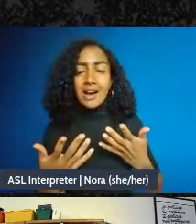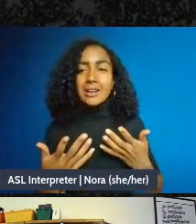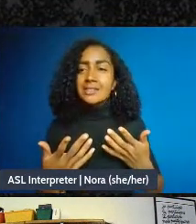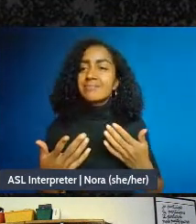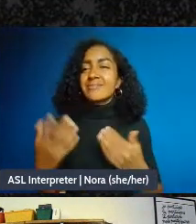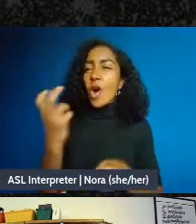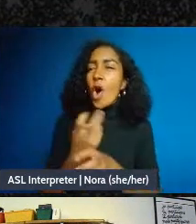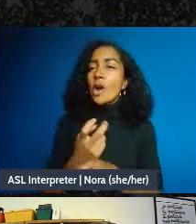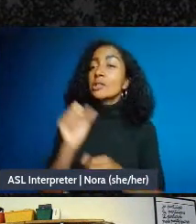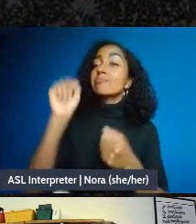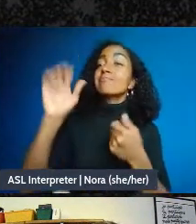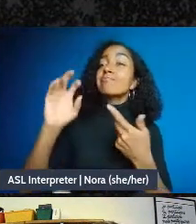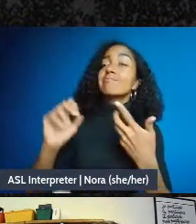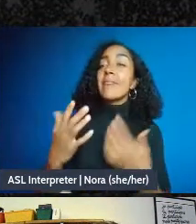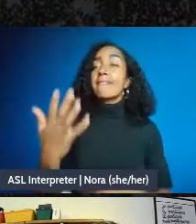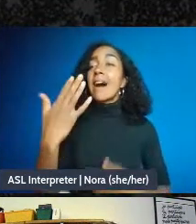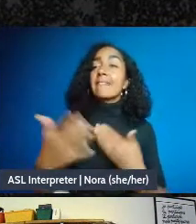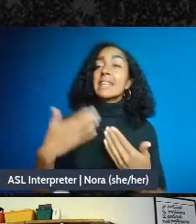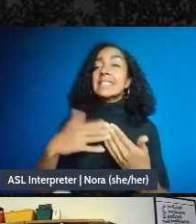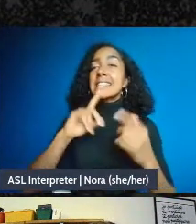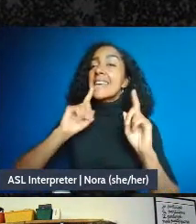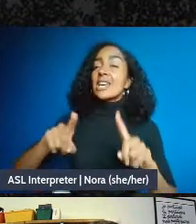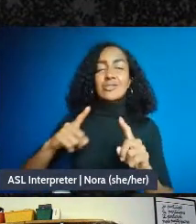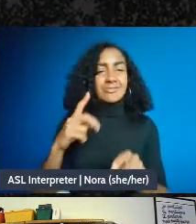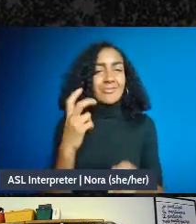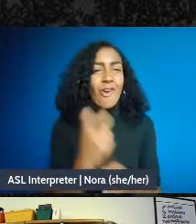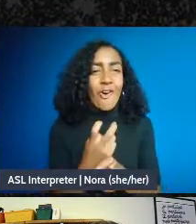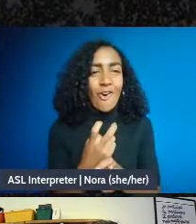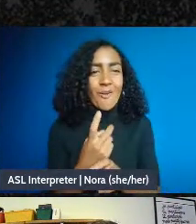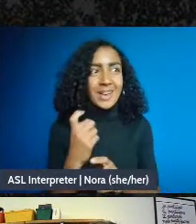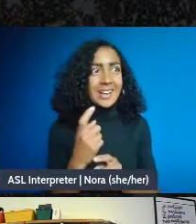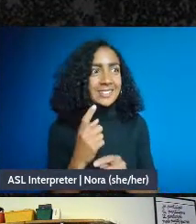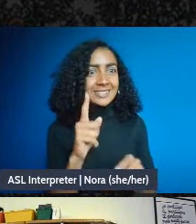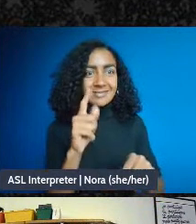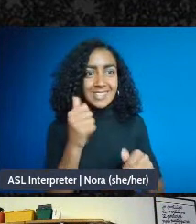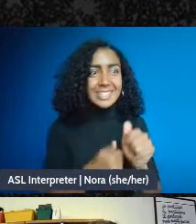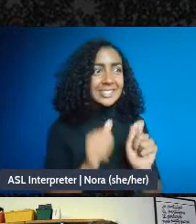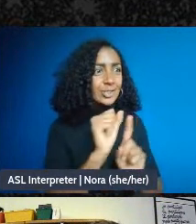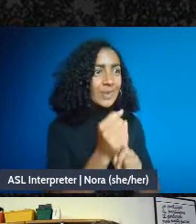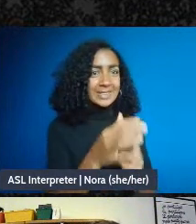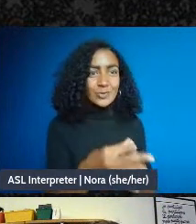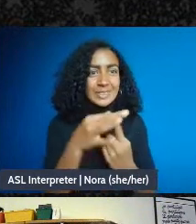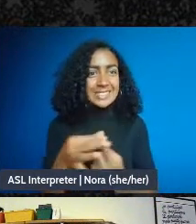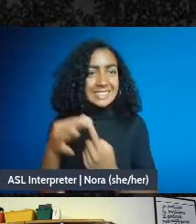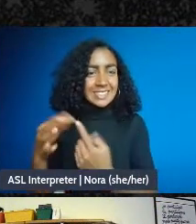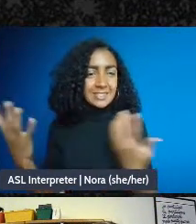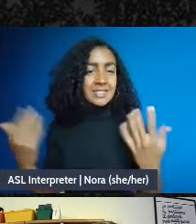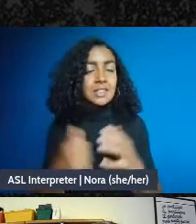you know, hard. So this is intended as general information not specific legal advice,